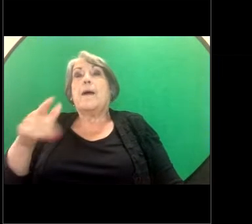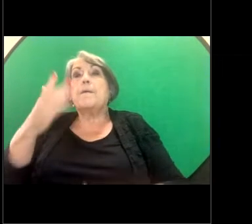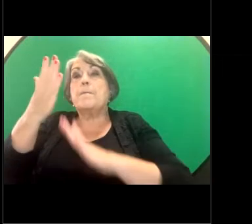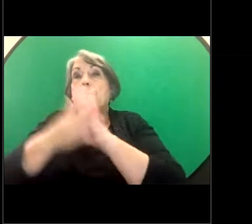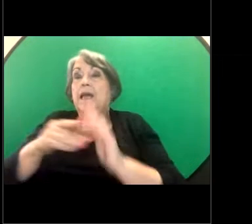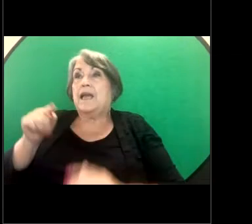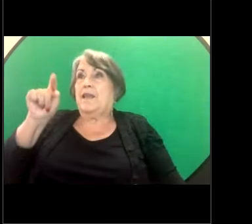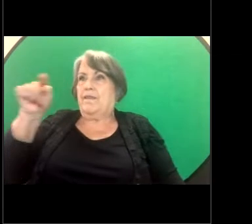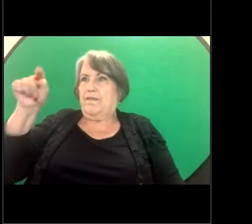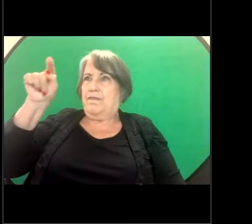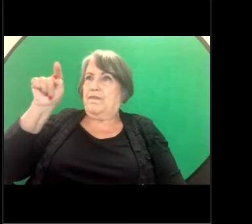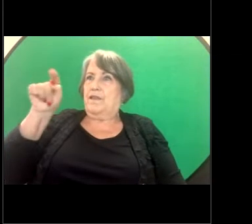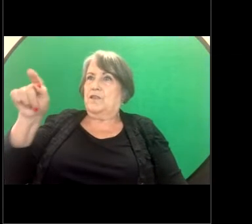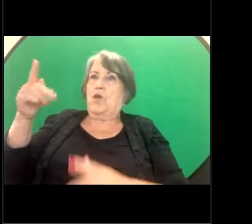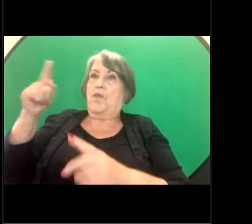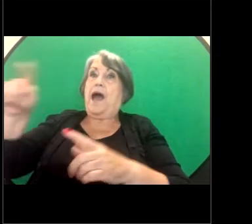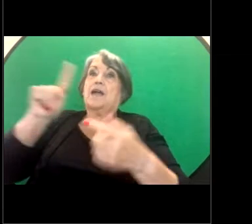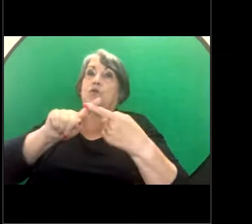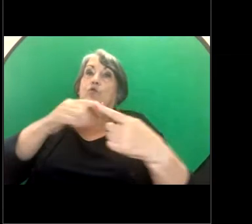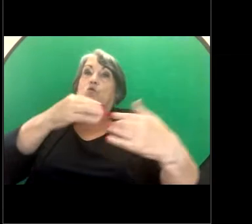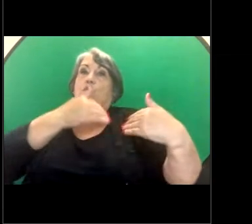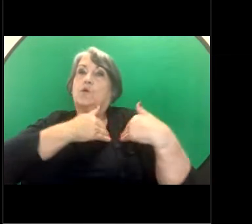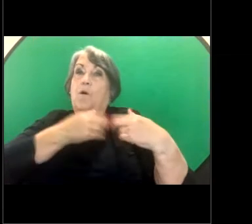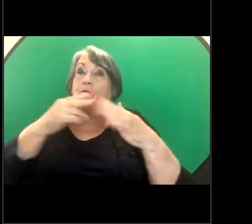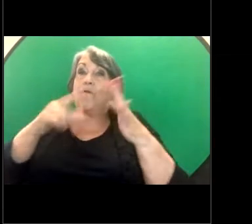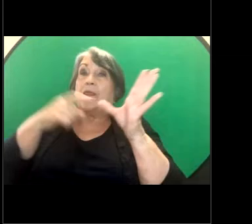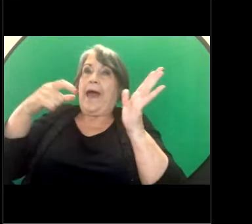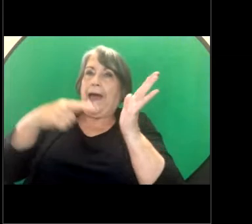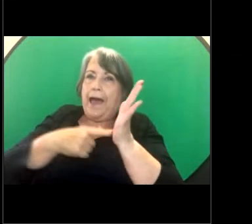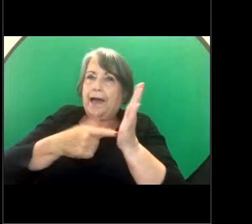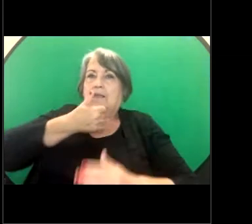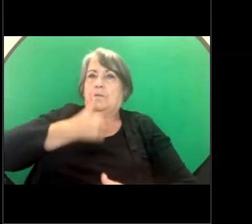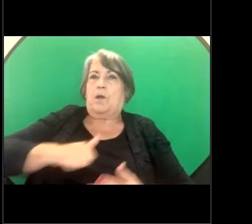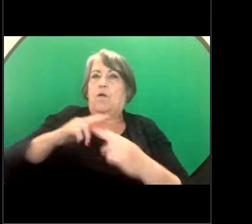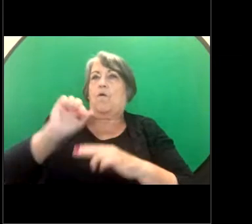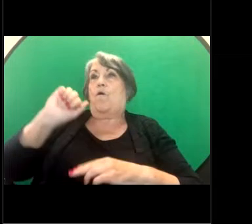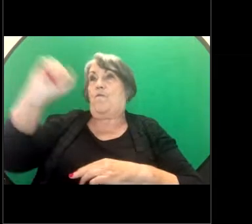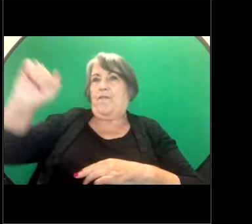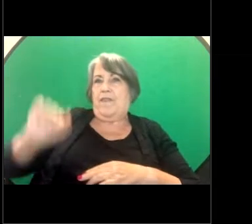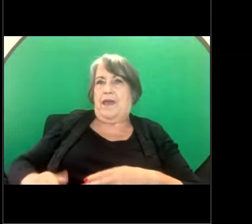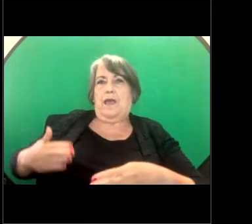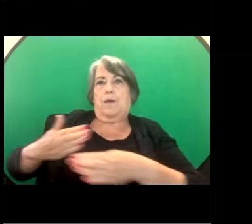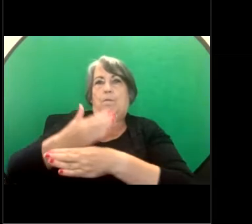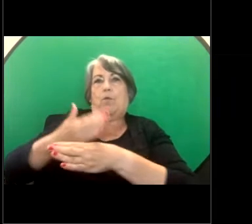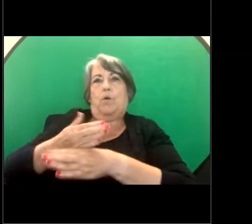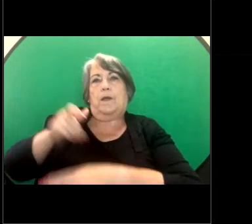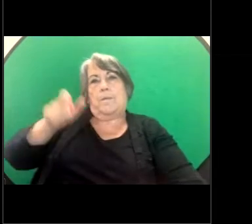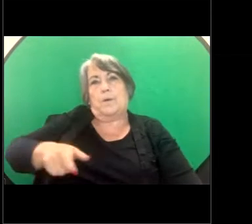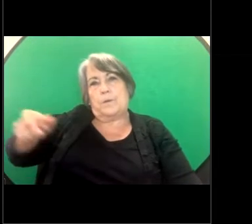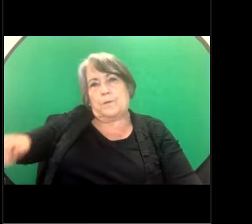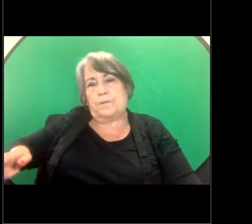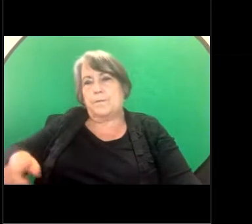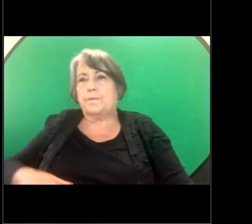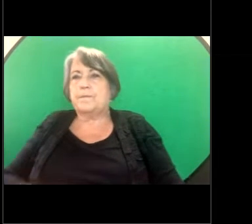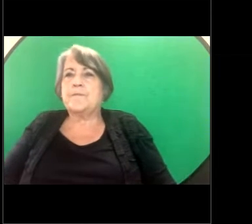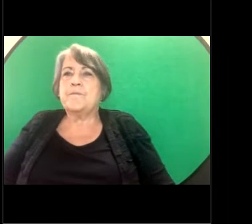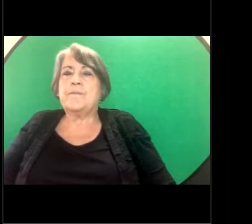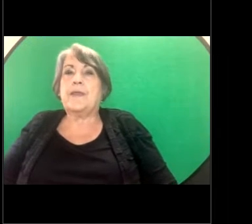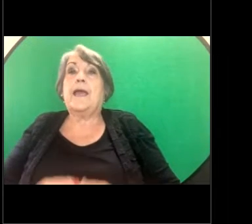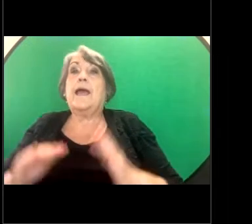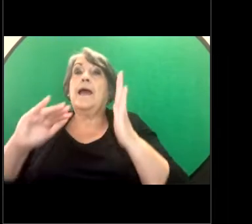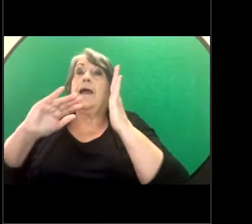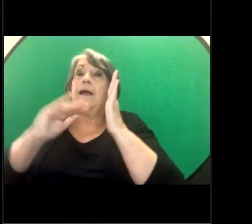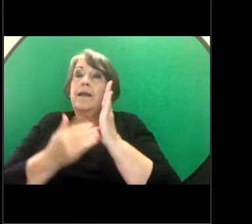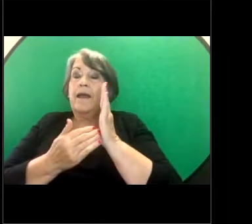responsible for the acts of their employee. AMELIA: Turning now to one of the recent Federal